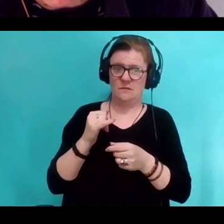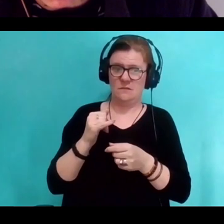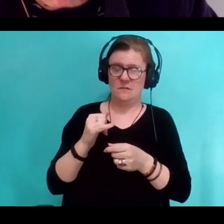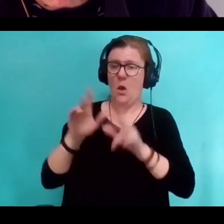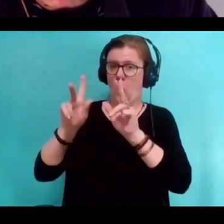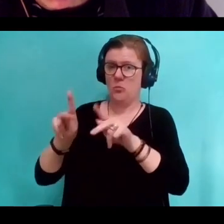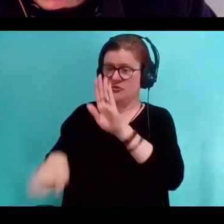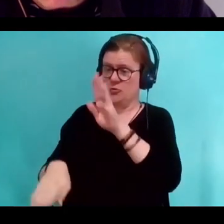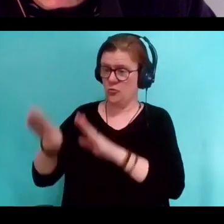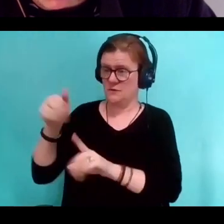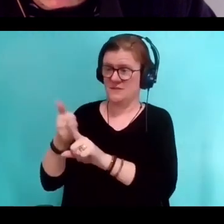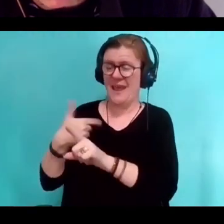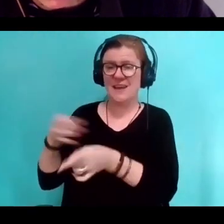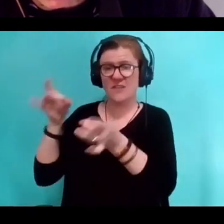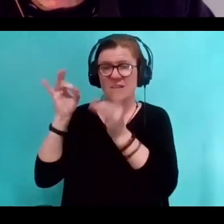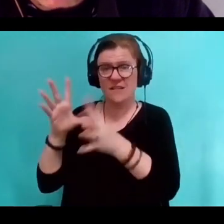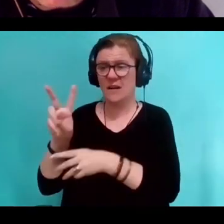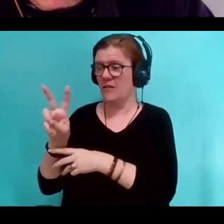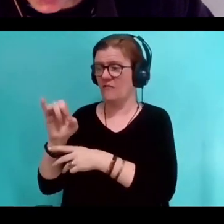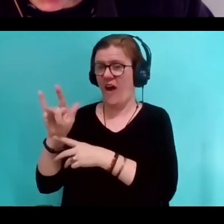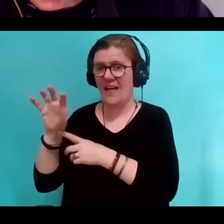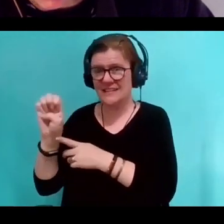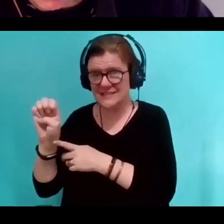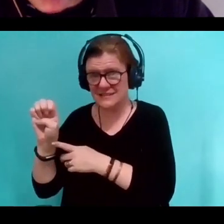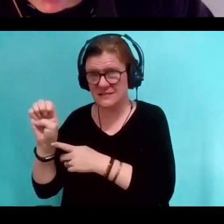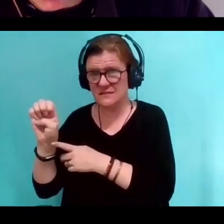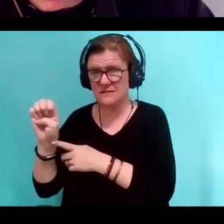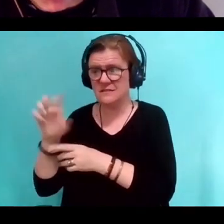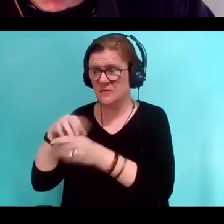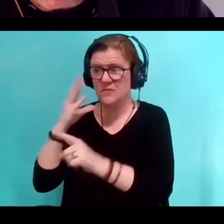then how you respond to violence may well be determined